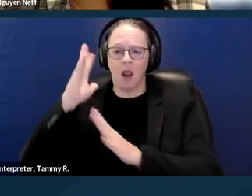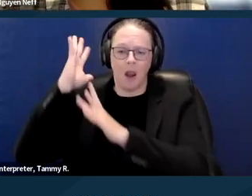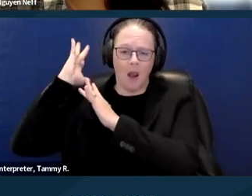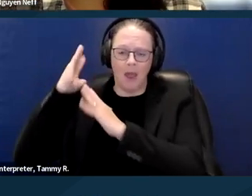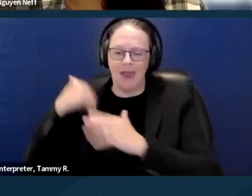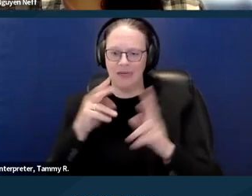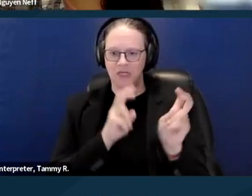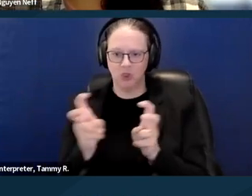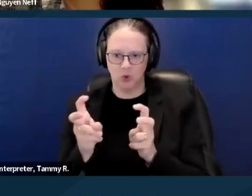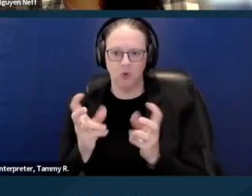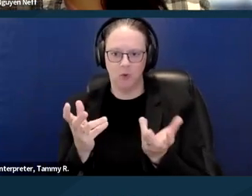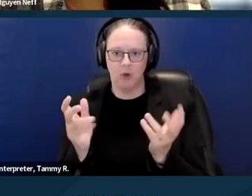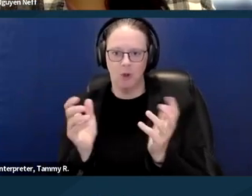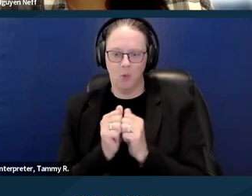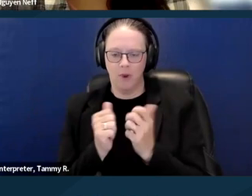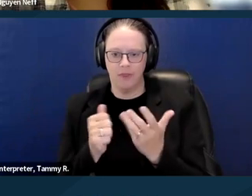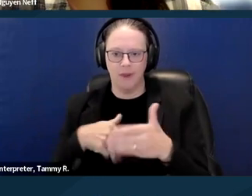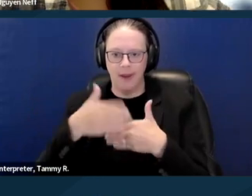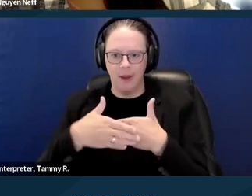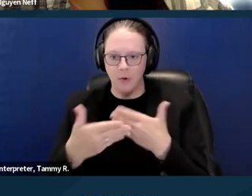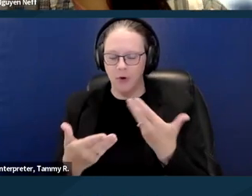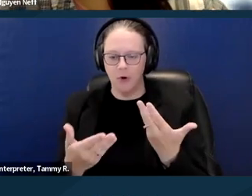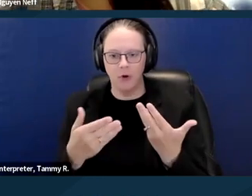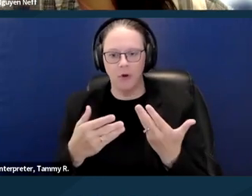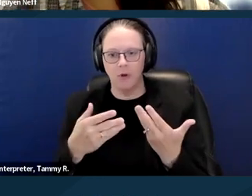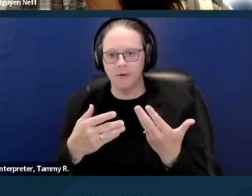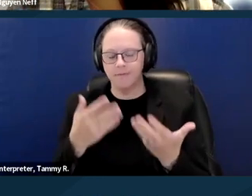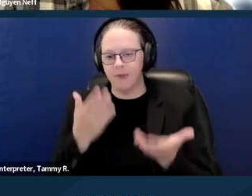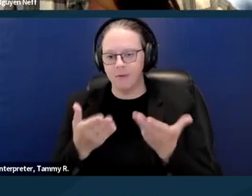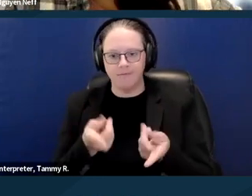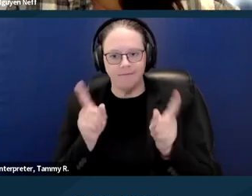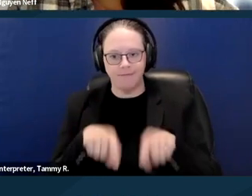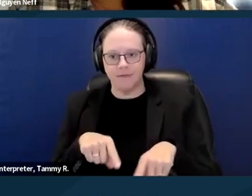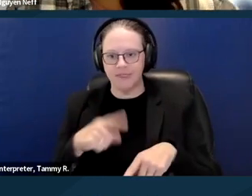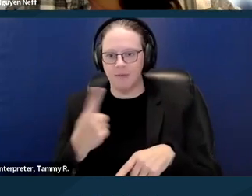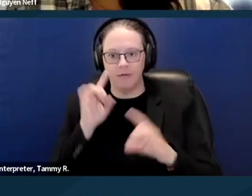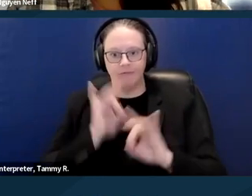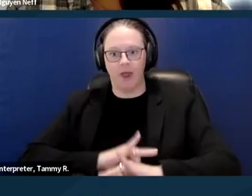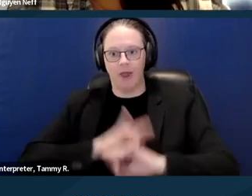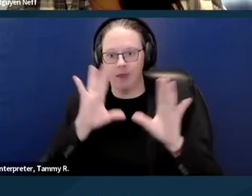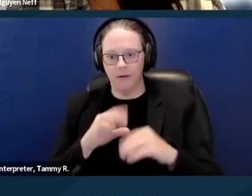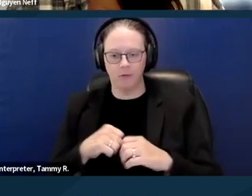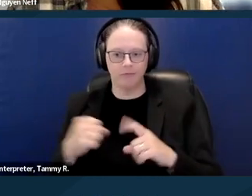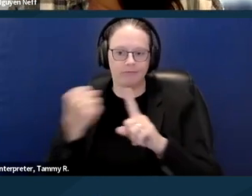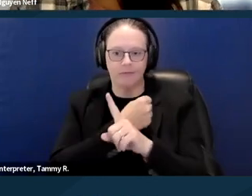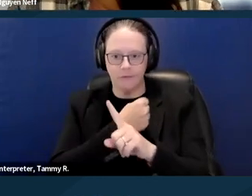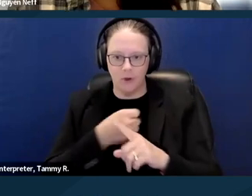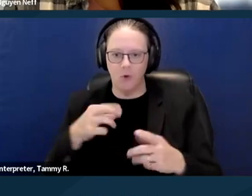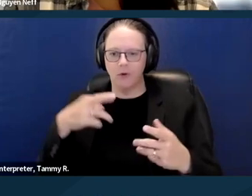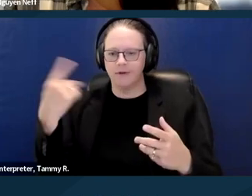with maybe a neighbor where there was something violent that happened, or an assault, that was a long time ago,